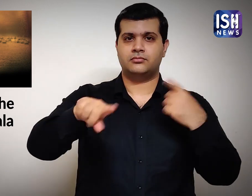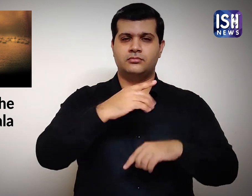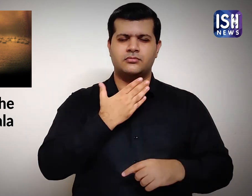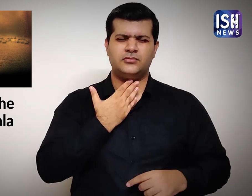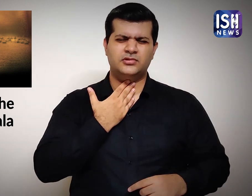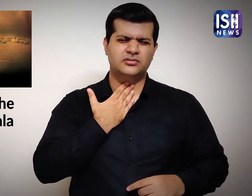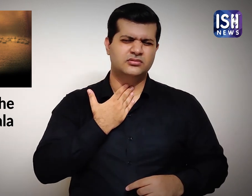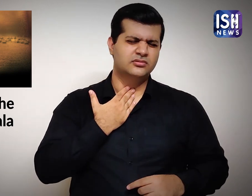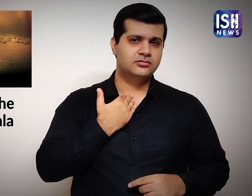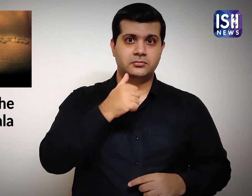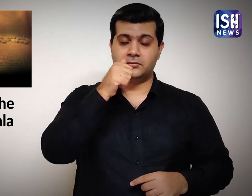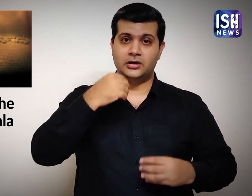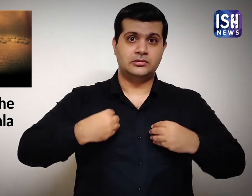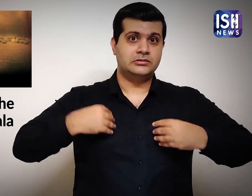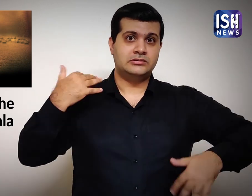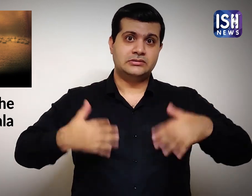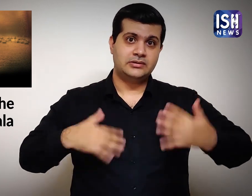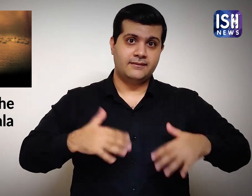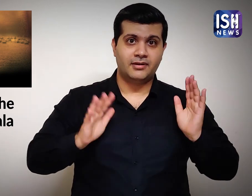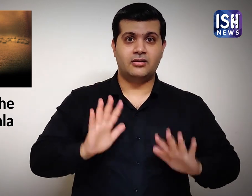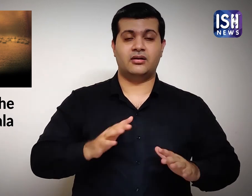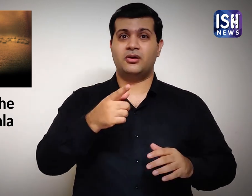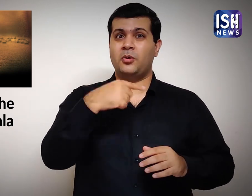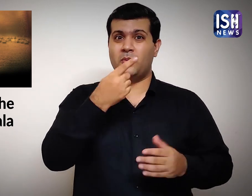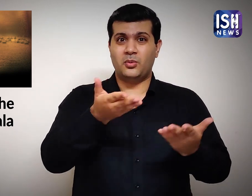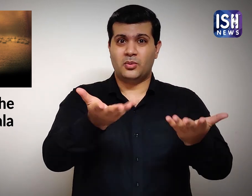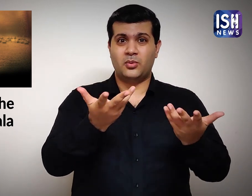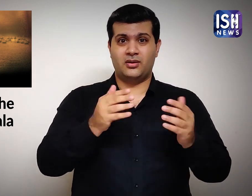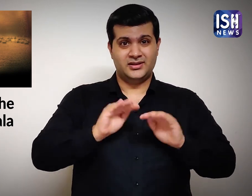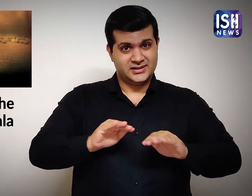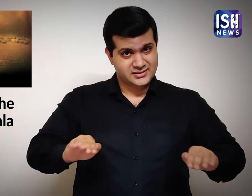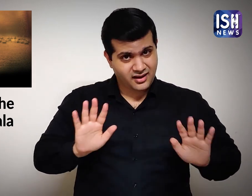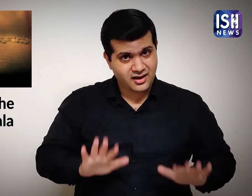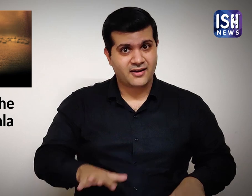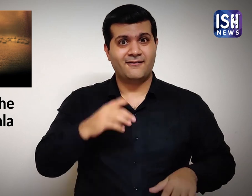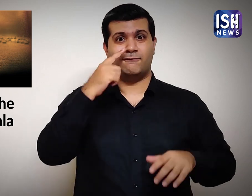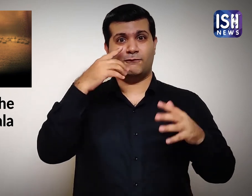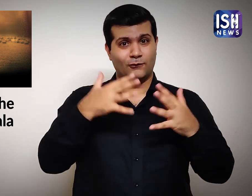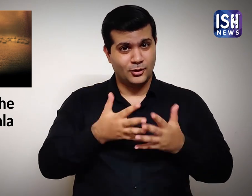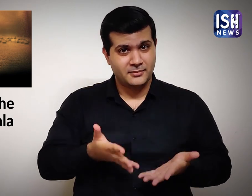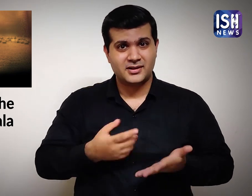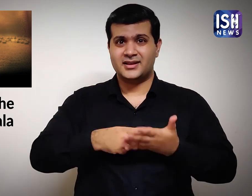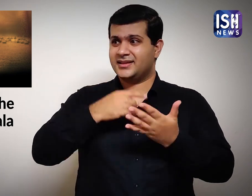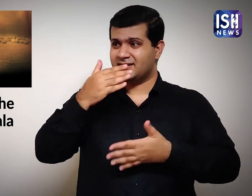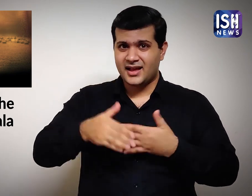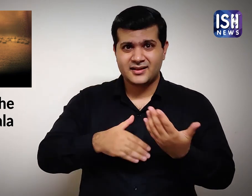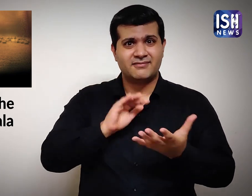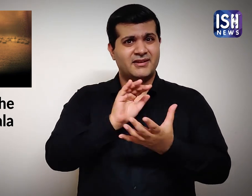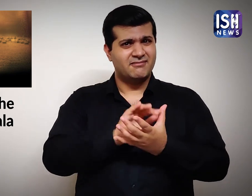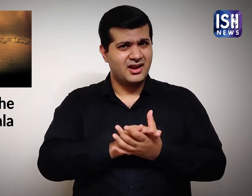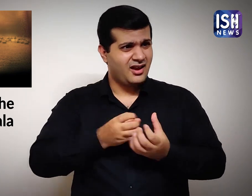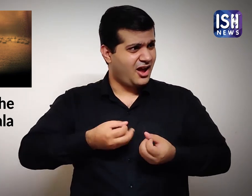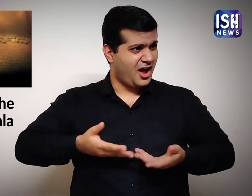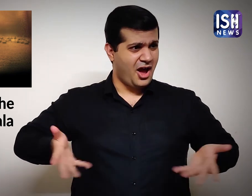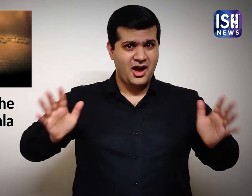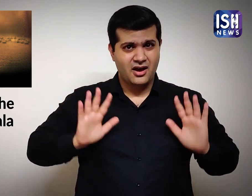Hussain's followers were thirsty and suffering. Hussain’s people consisted of women, children, relatives, friends etc.